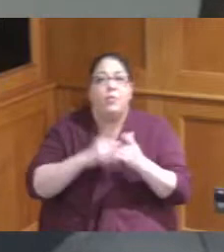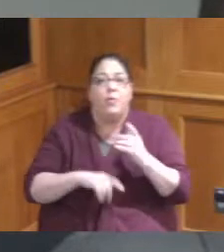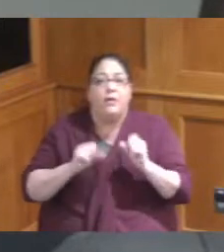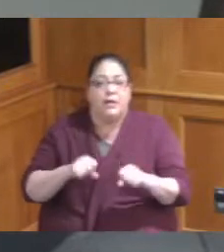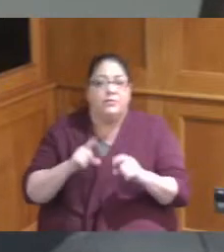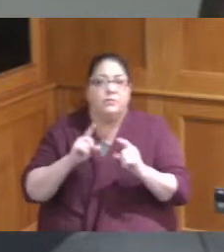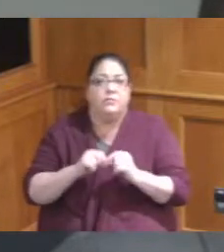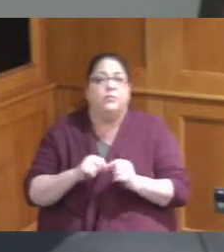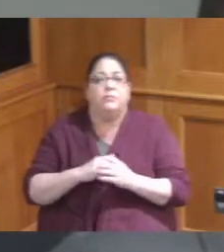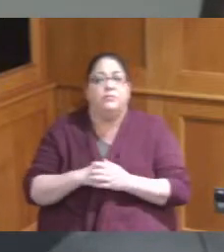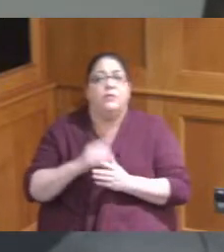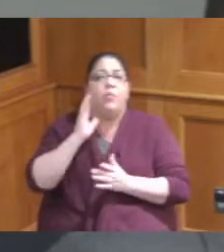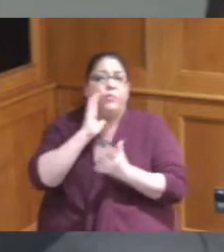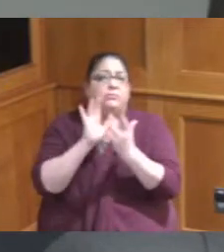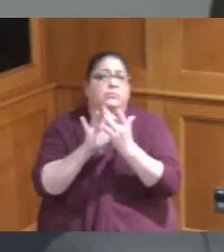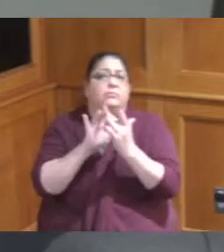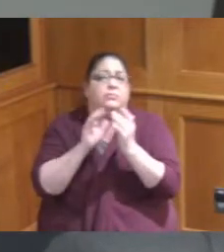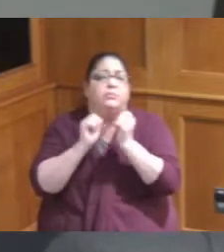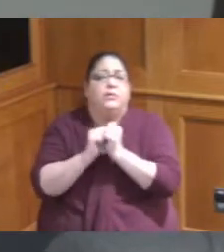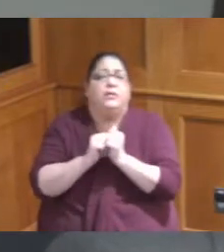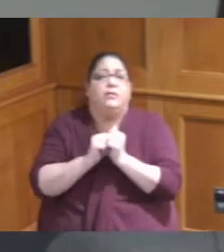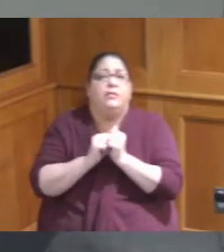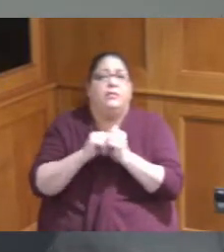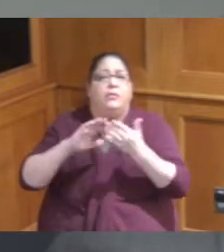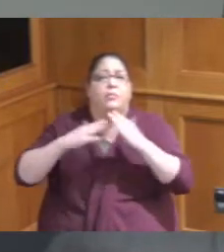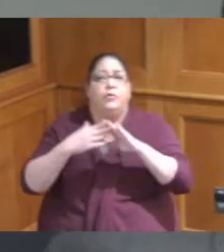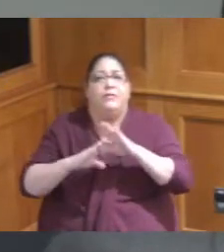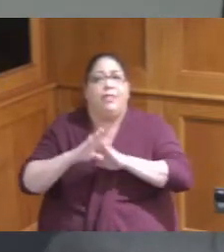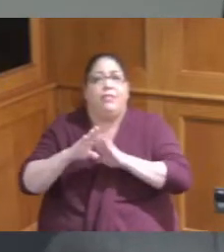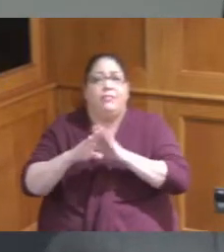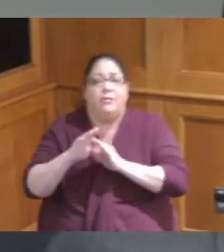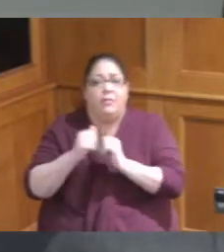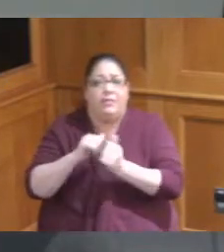Development on these specific services and also follow up on that other work with mental health